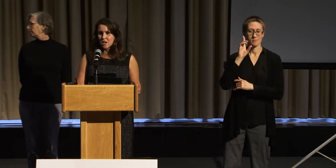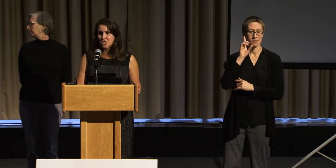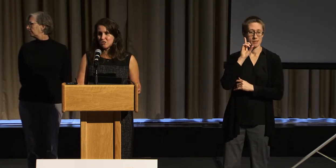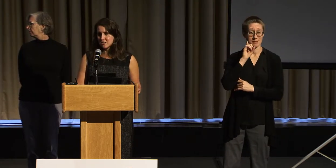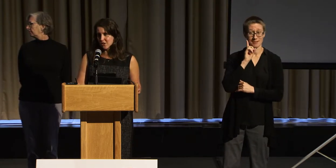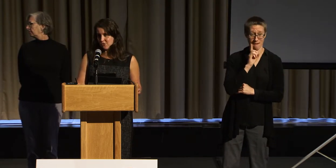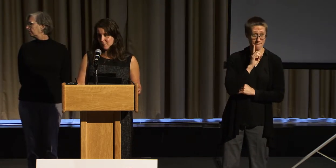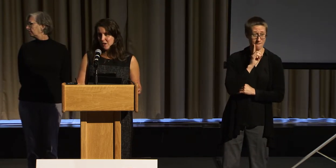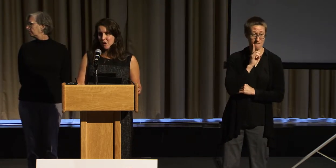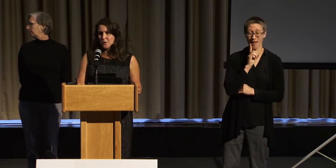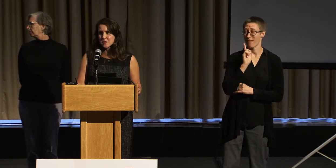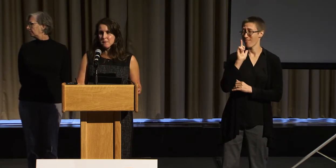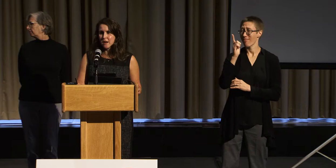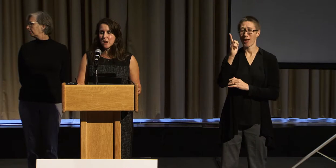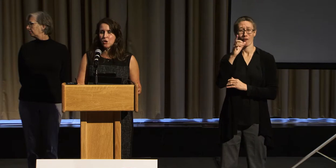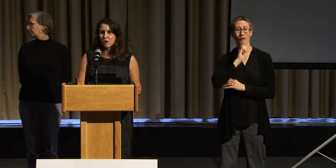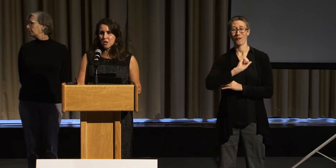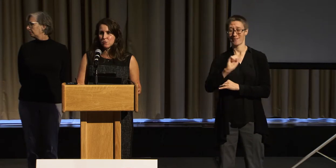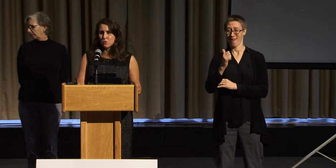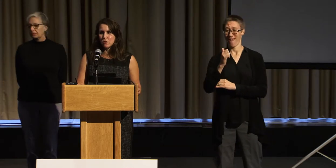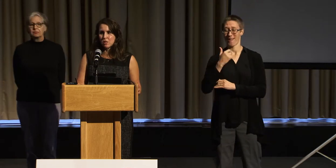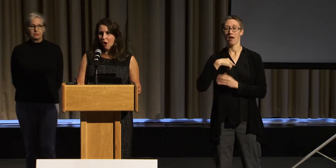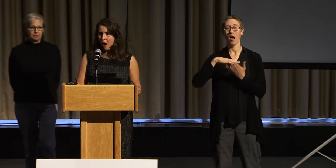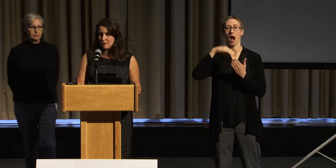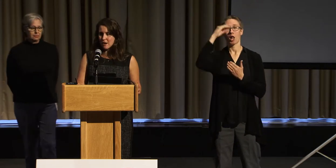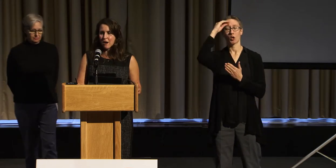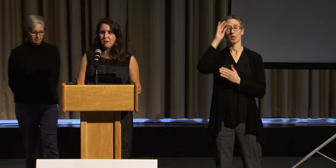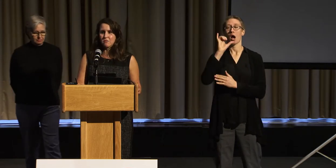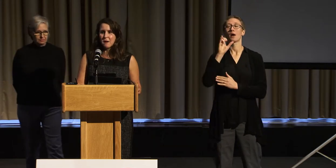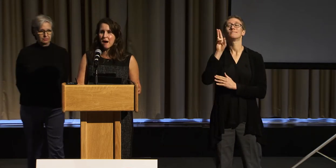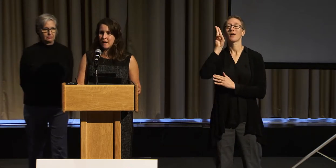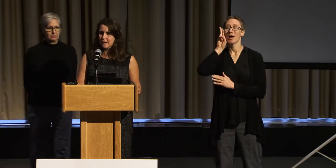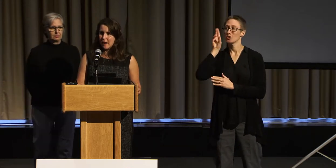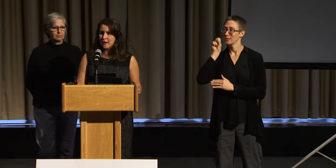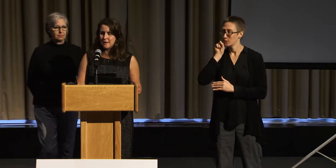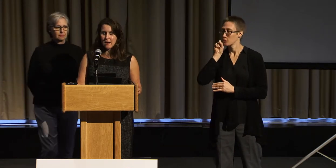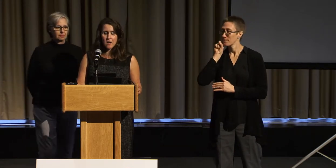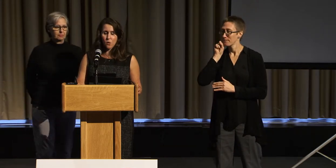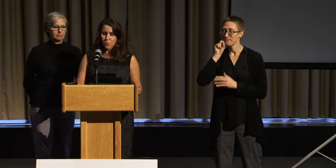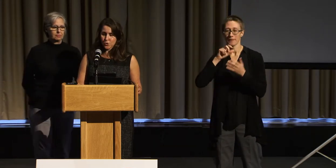Usher syndrome, which meant gradual loss of my eyesight as I got older.